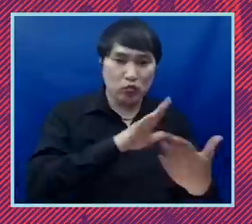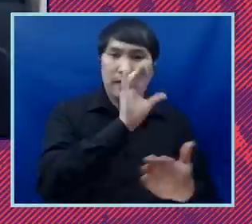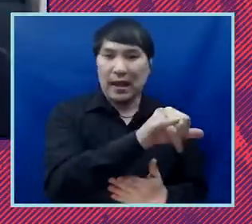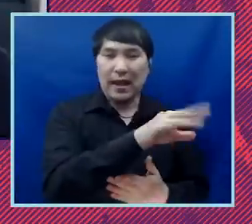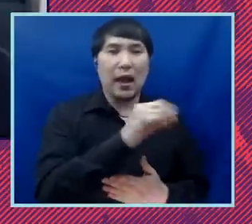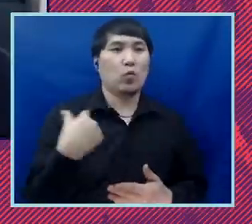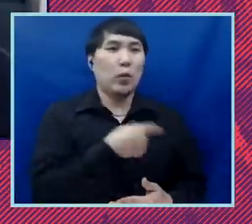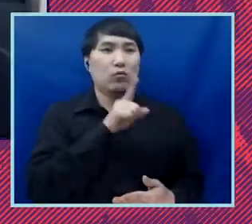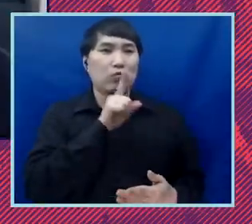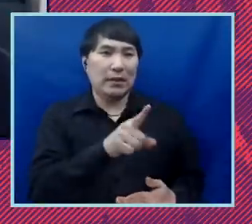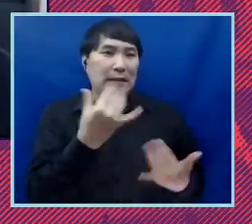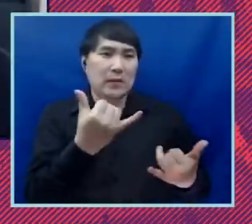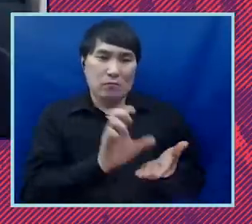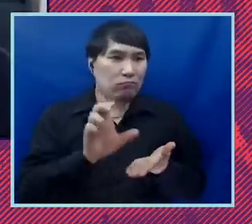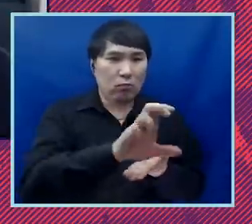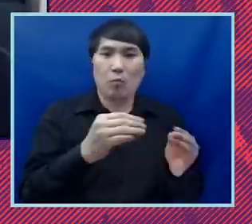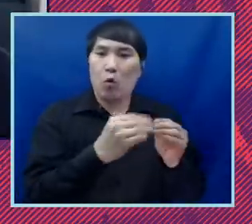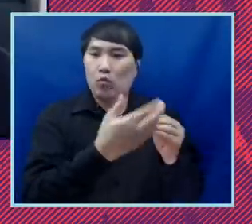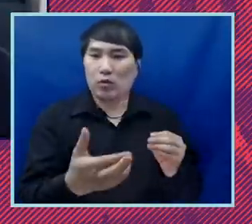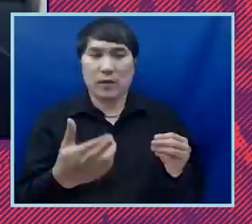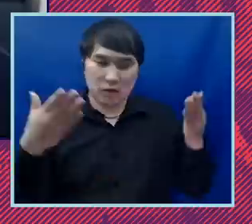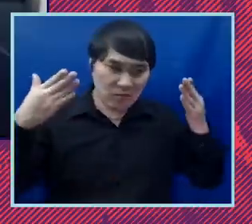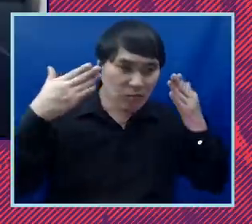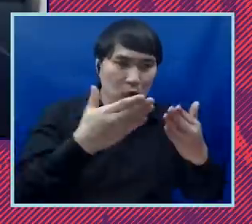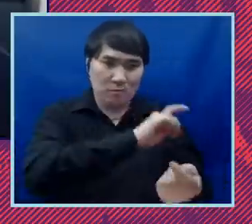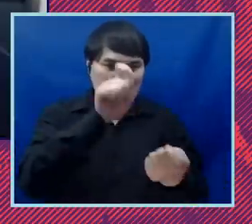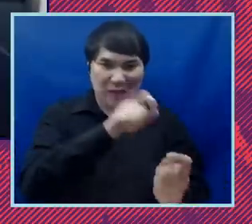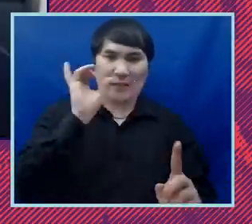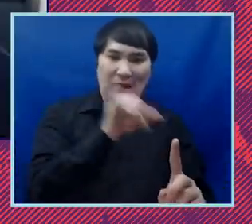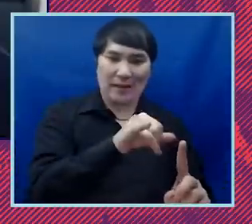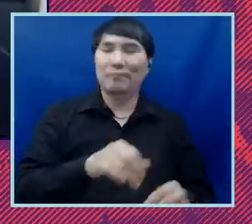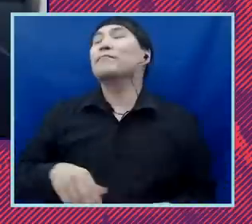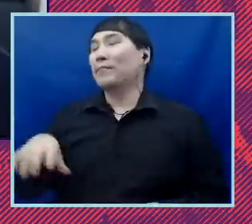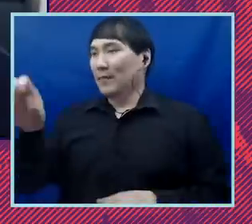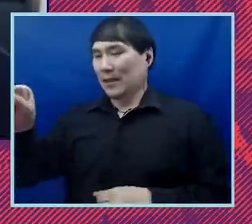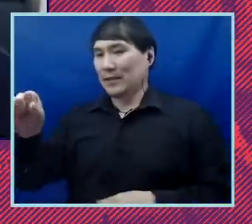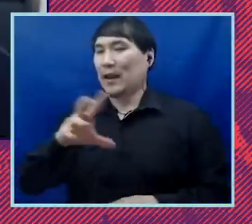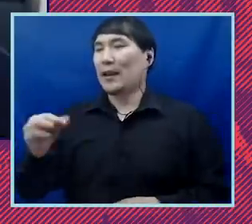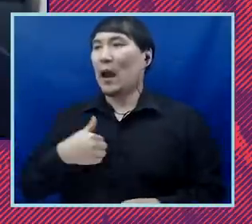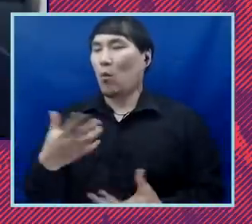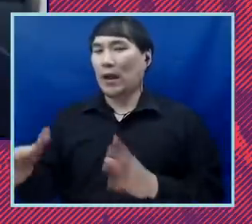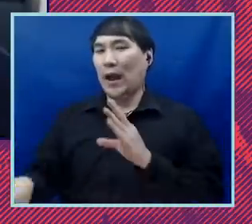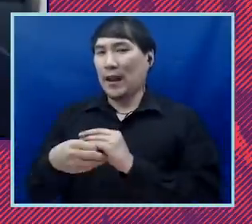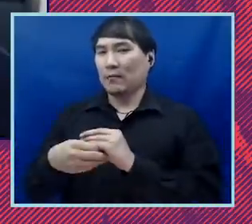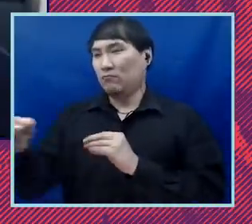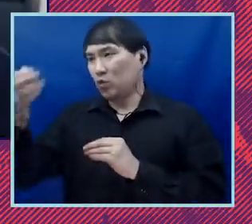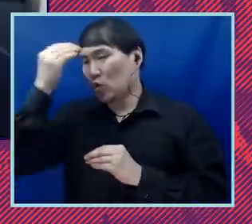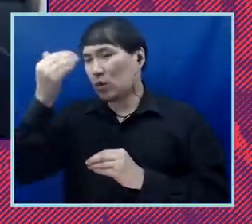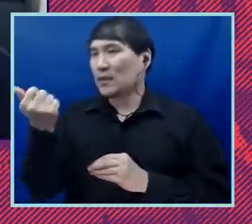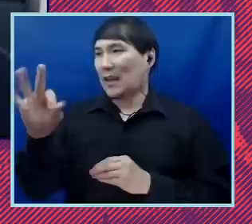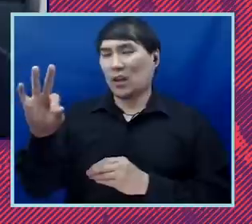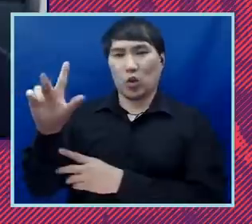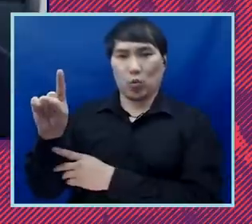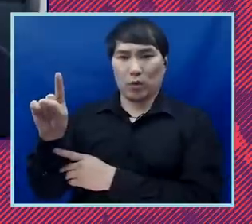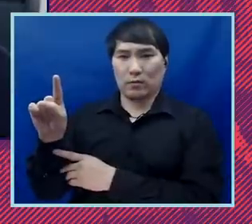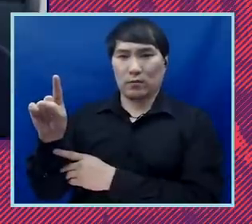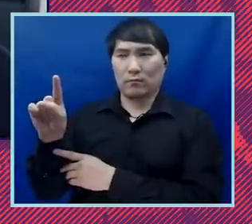applying more resources to this. I would also add, you know very well, in 1931, I mean really I think